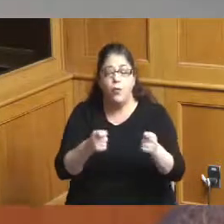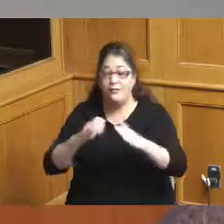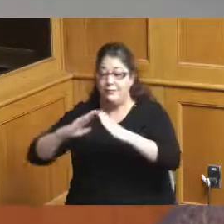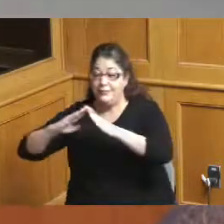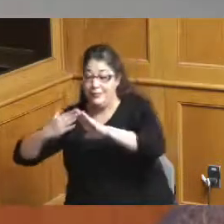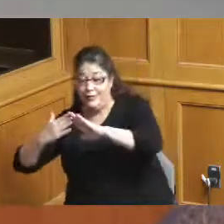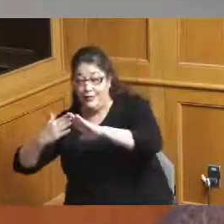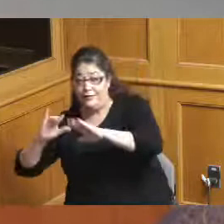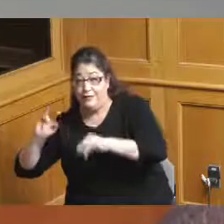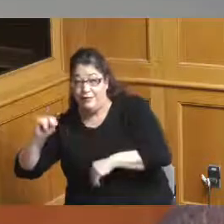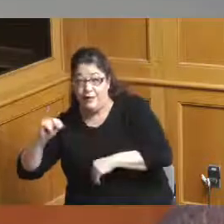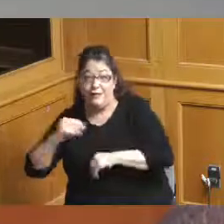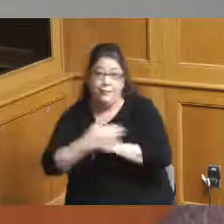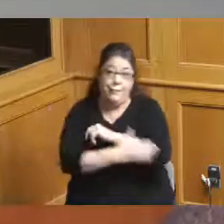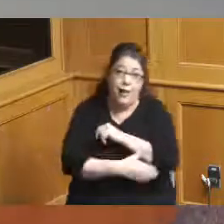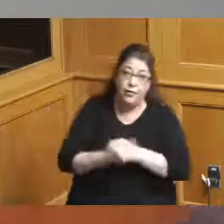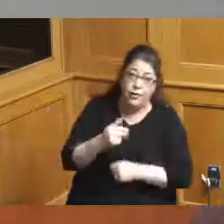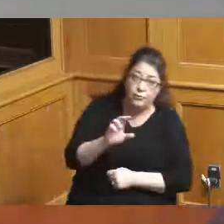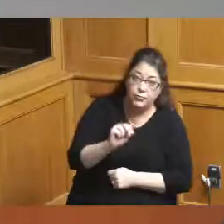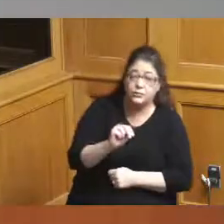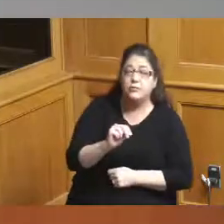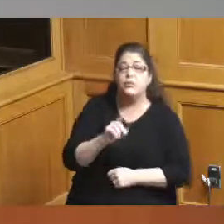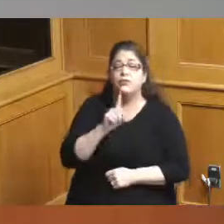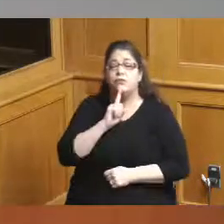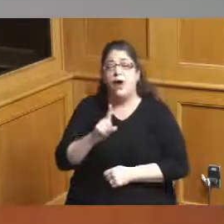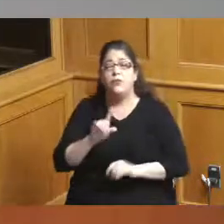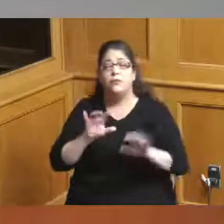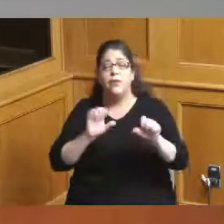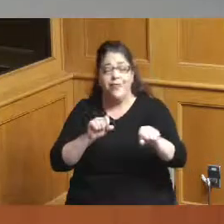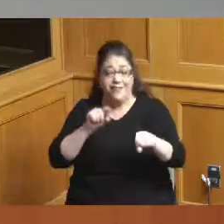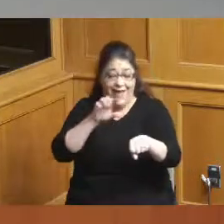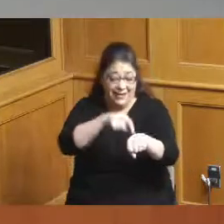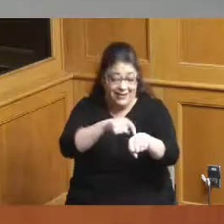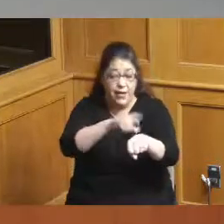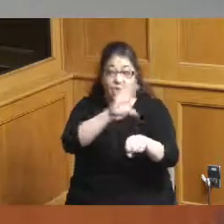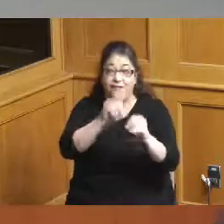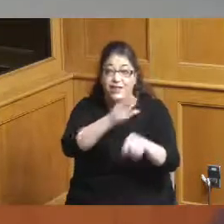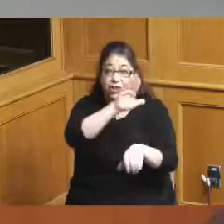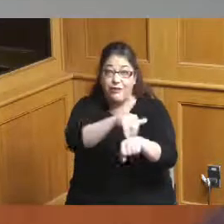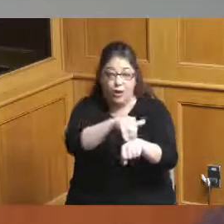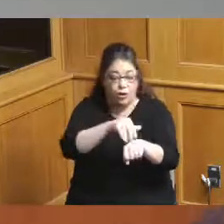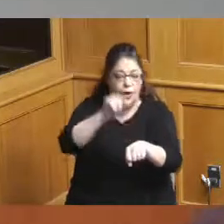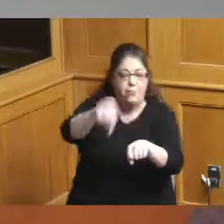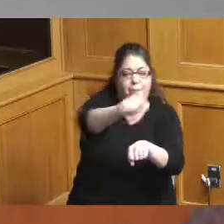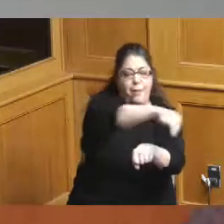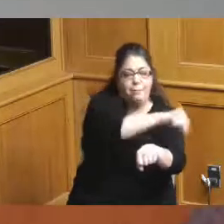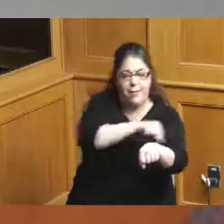these properties that are surrounding the convention center knowing that we can't do